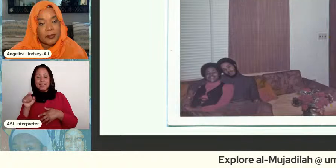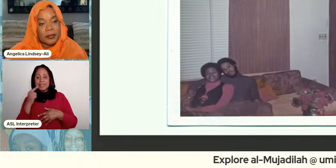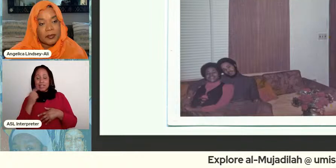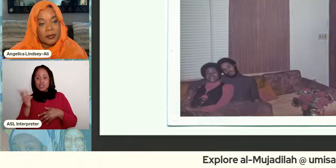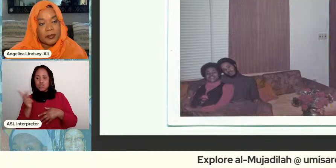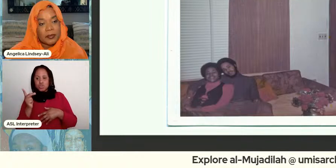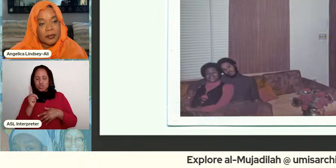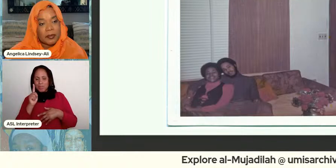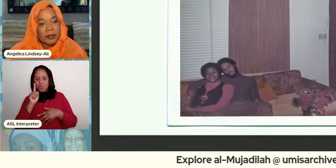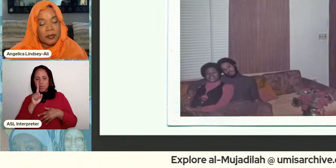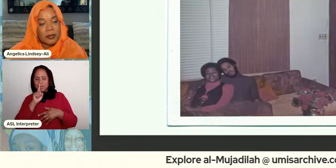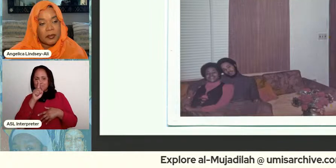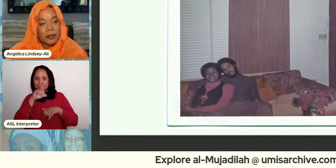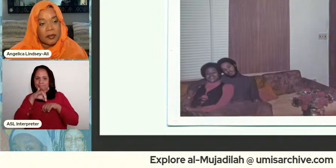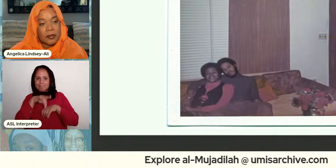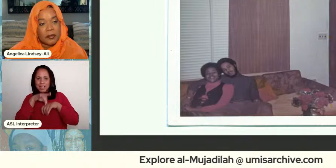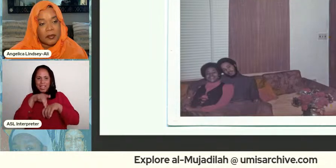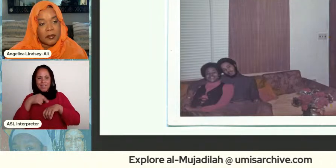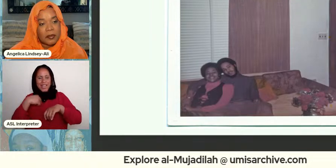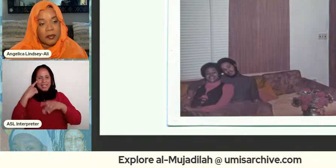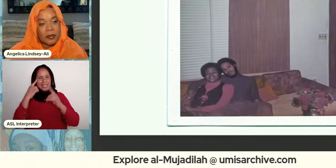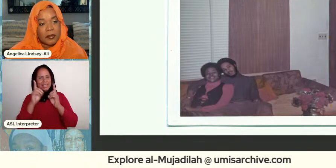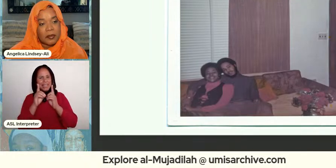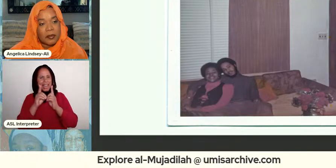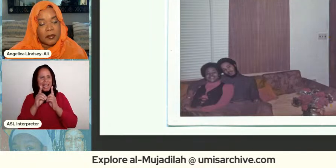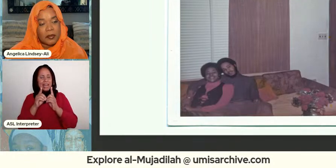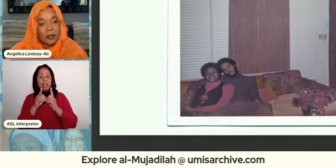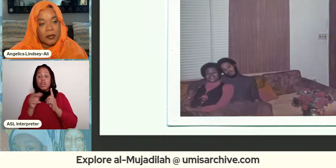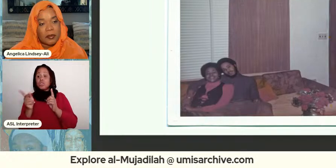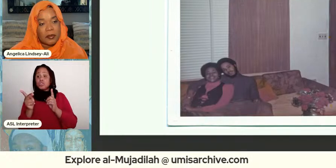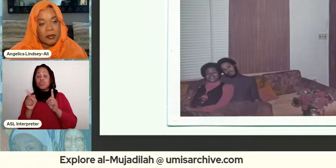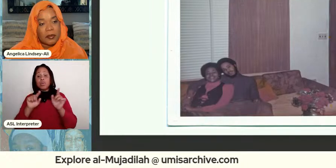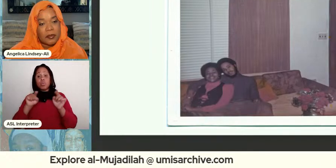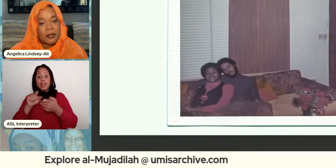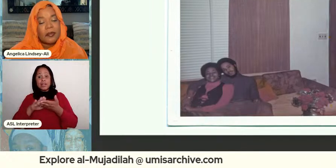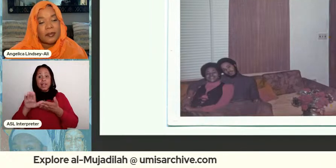like they were dating i think from like maybe they went to college ohio state university together she